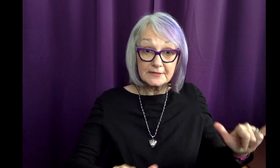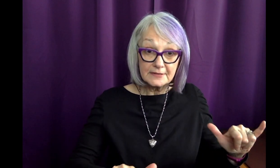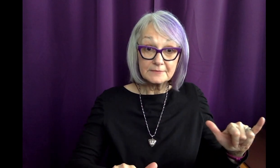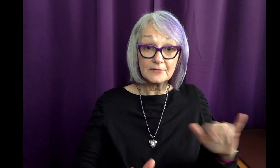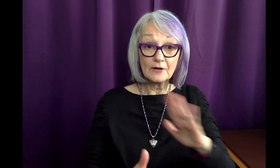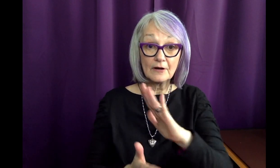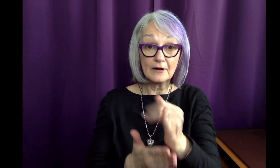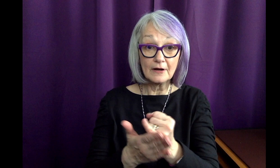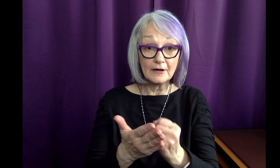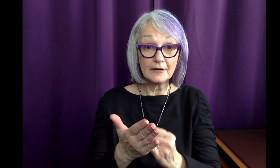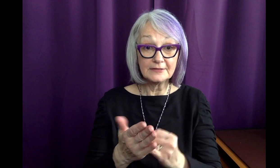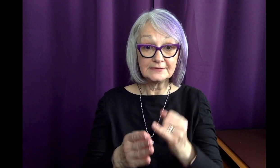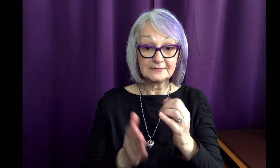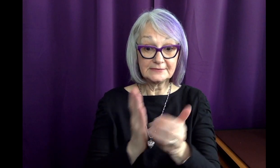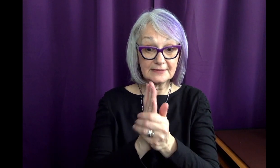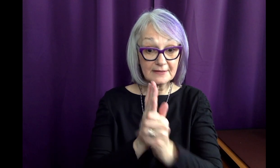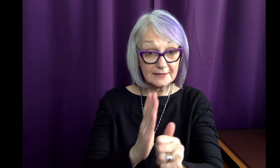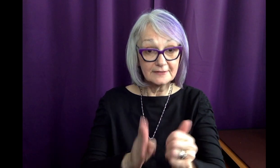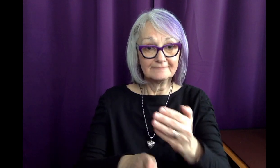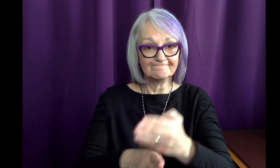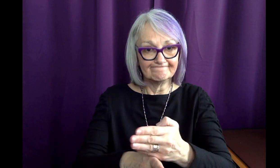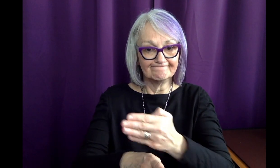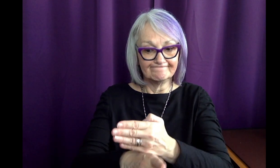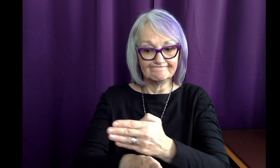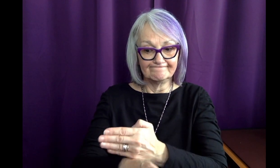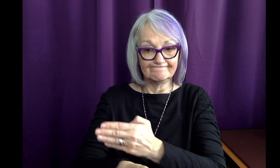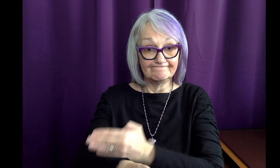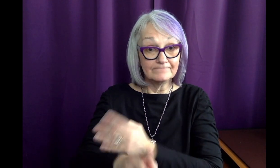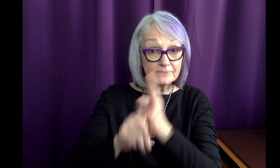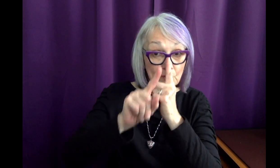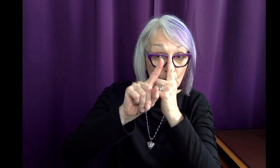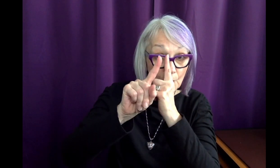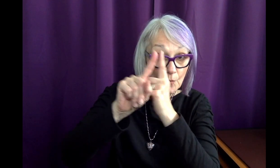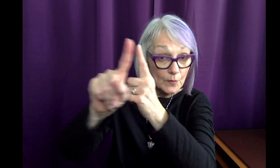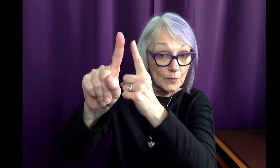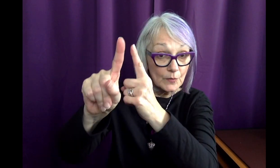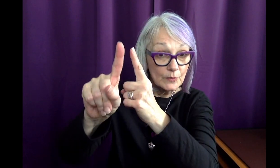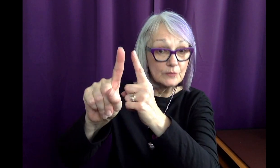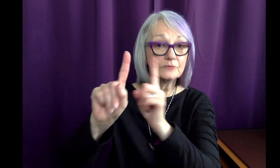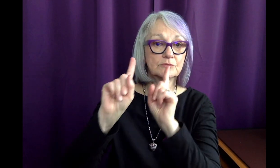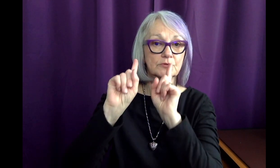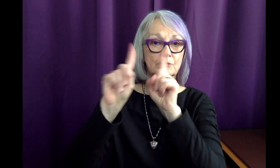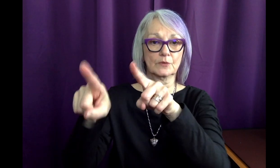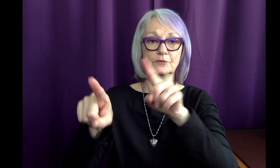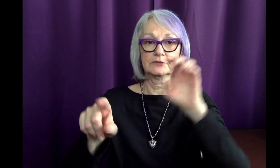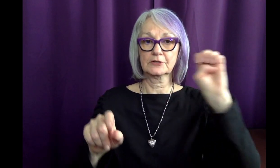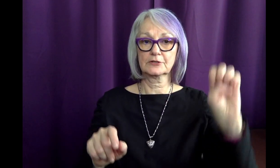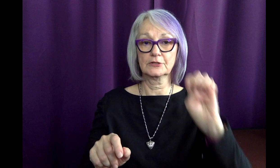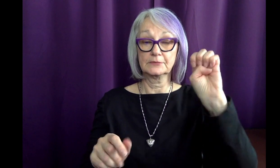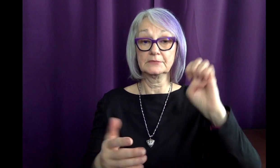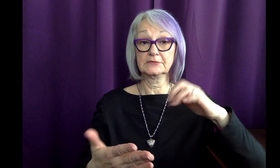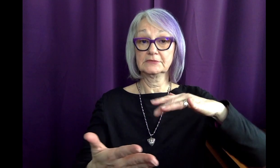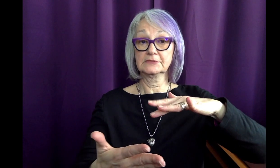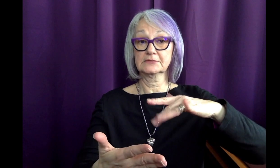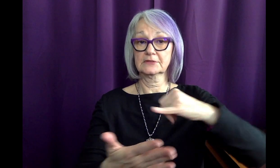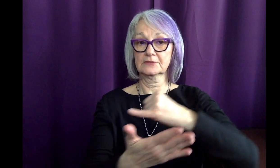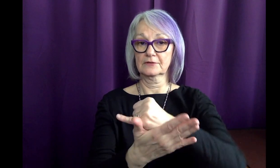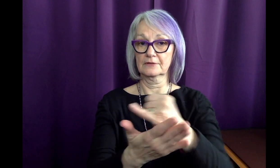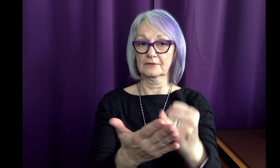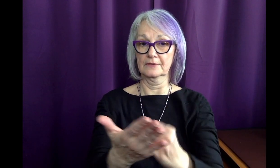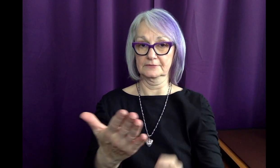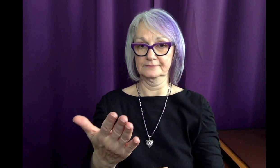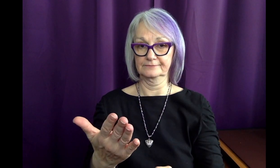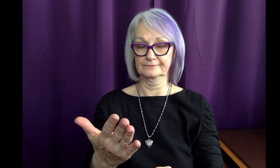Additionally, she was working to improve her art skills--Her goal was to go to Europe to study art